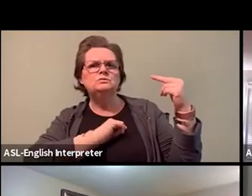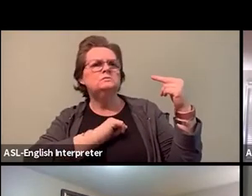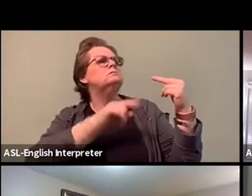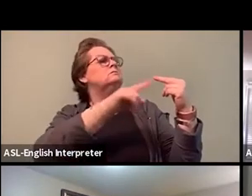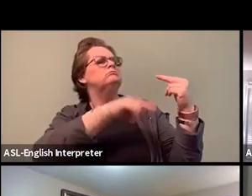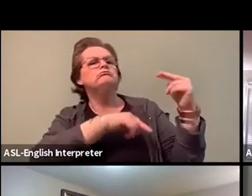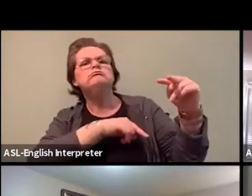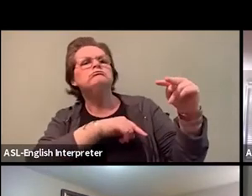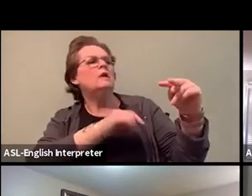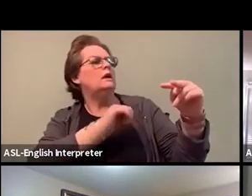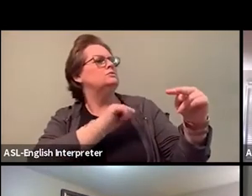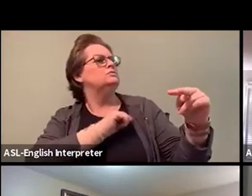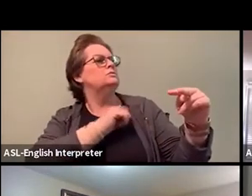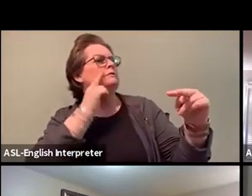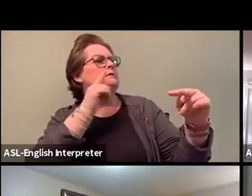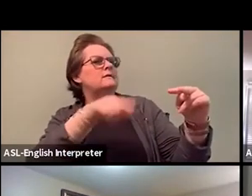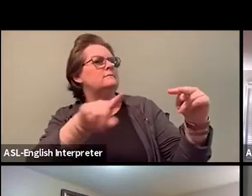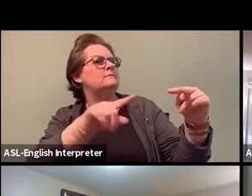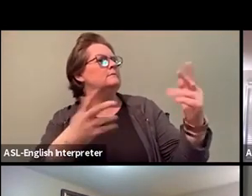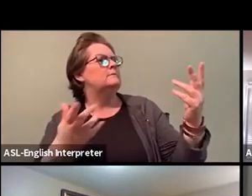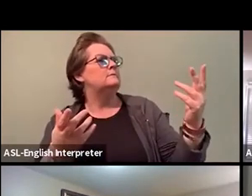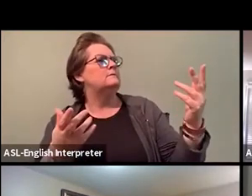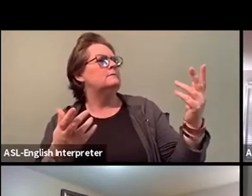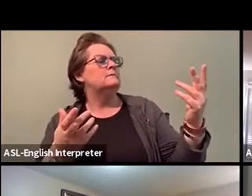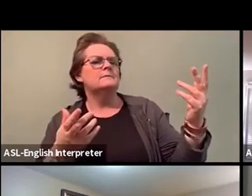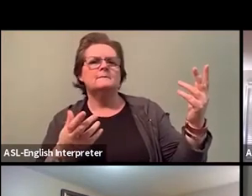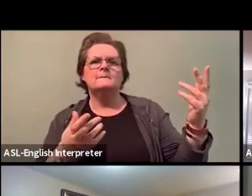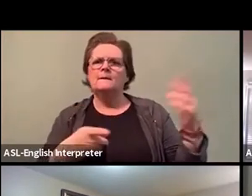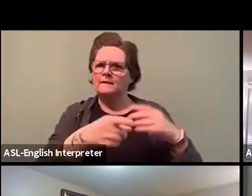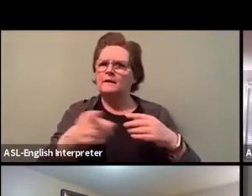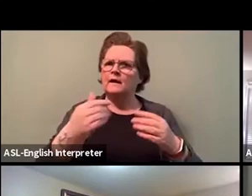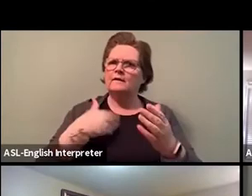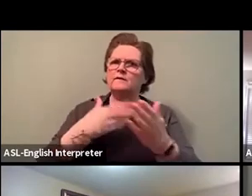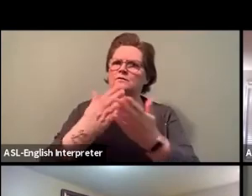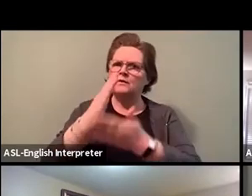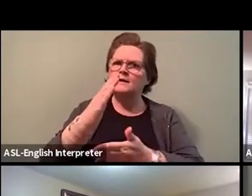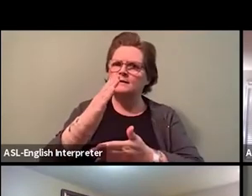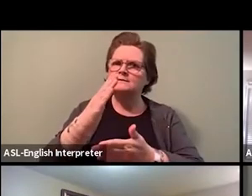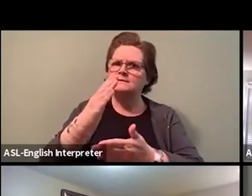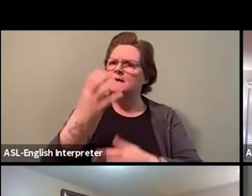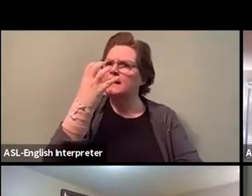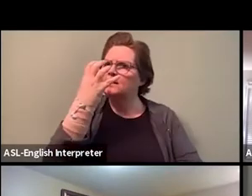when your child is racially profiled or carded on the streets of Ontario.